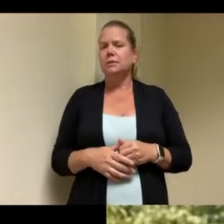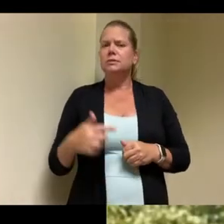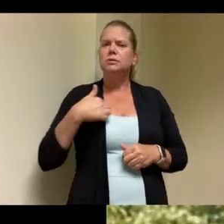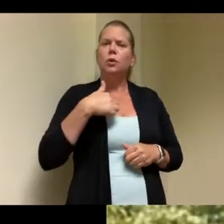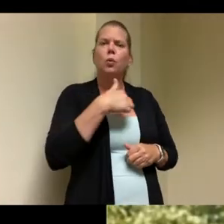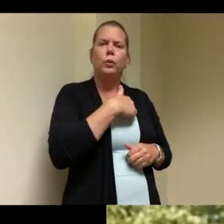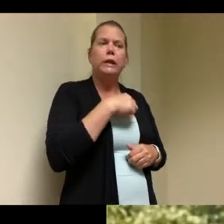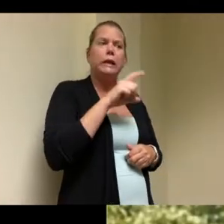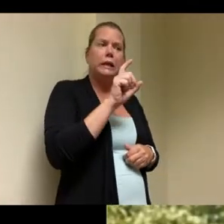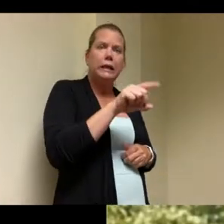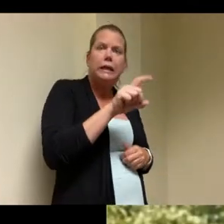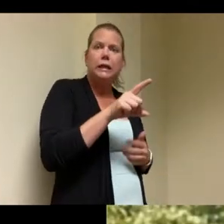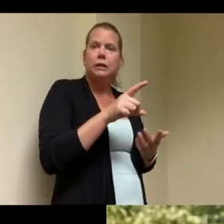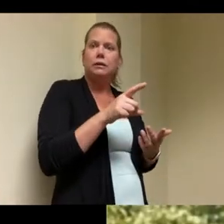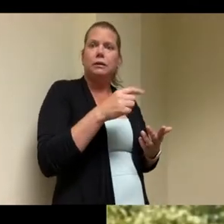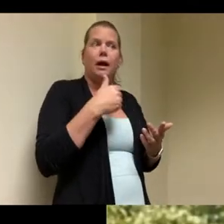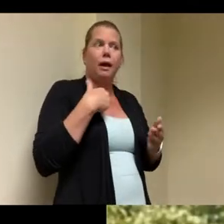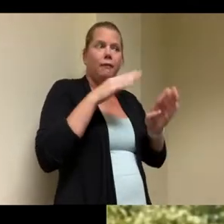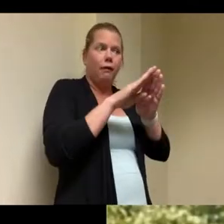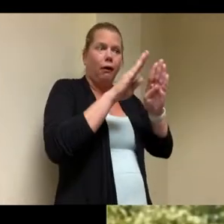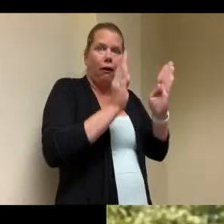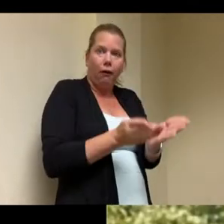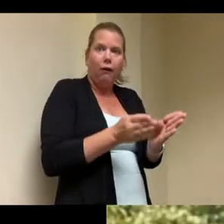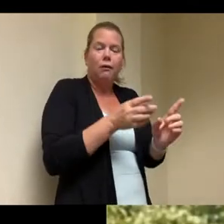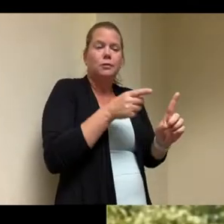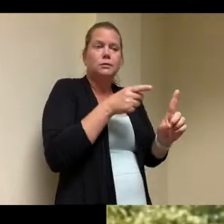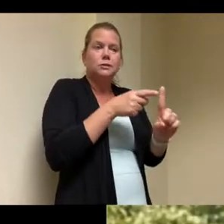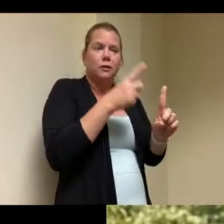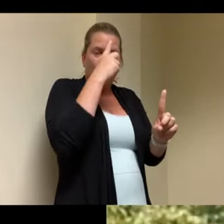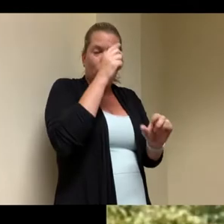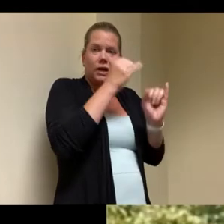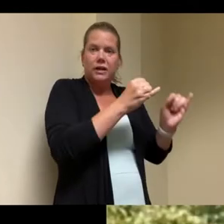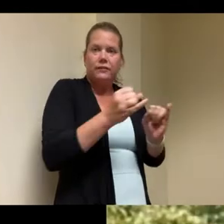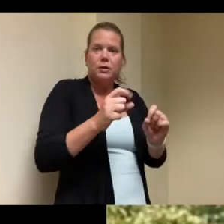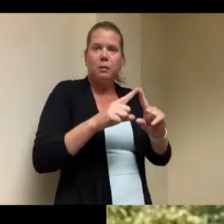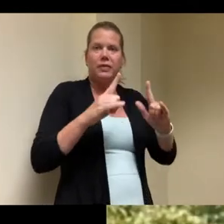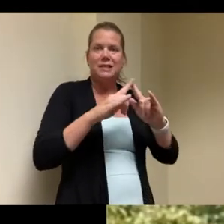cost so the city has really stepped up and said hey this type of housing is